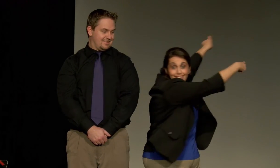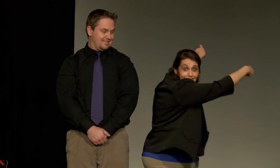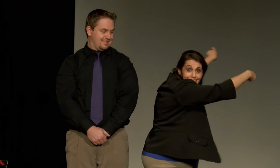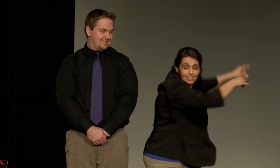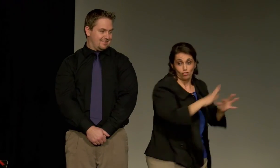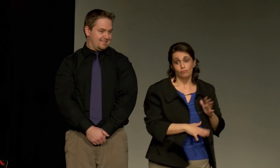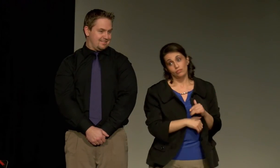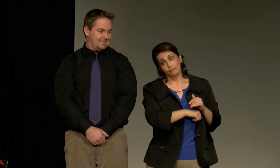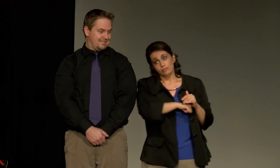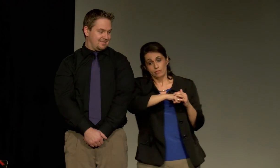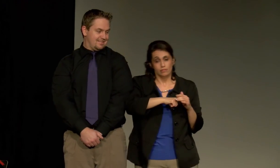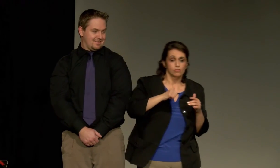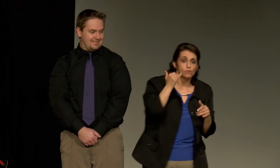so I'm deaf.